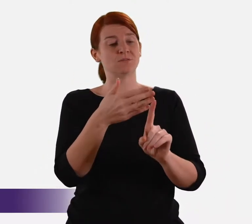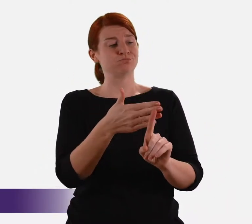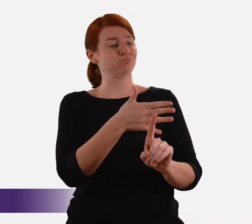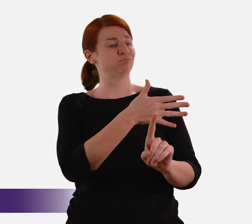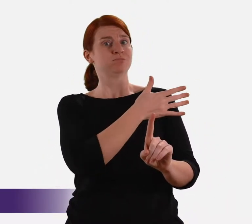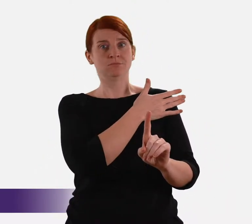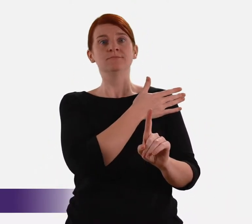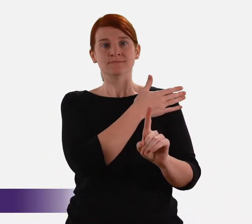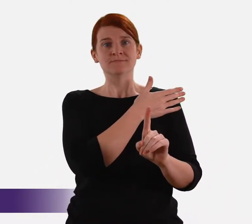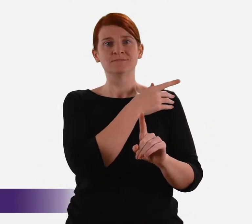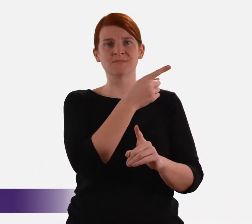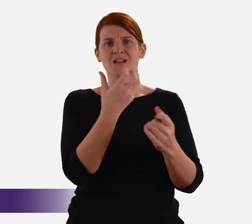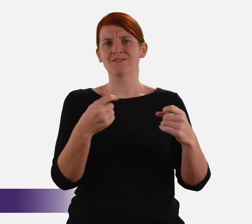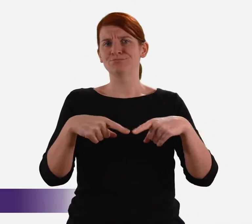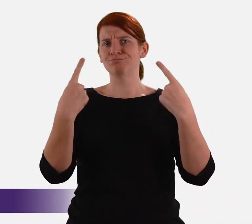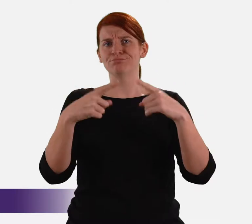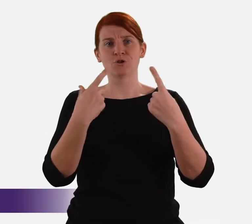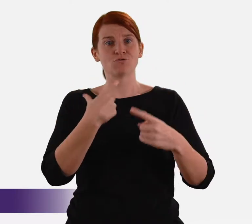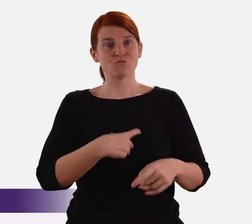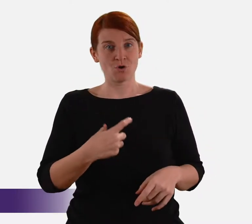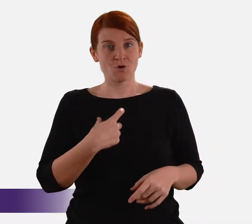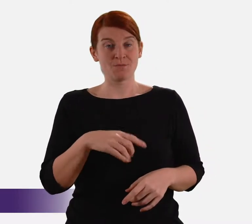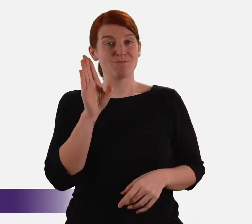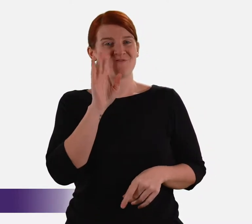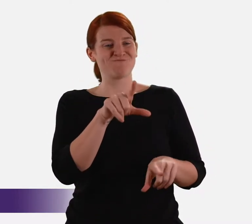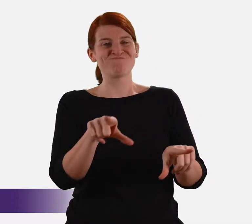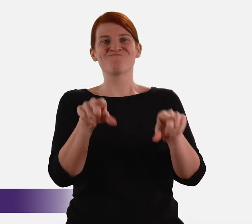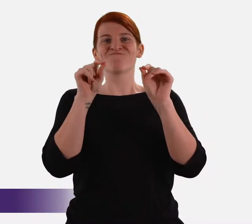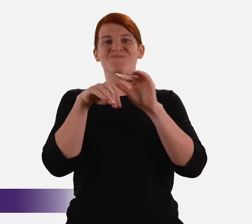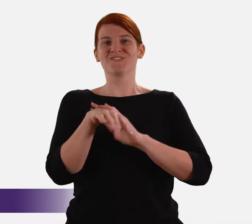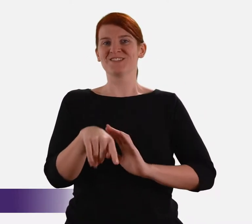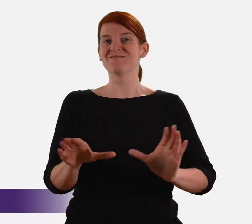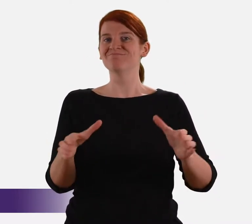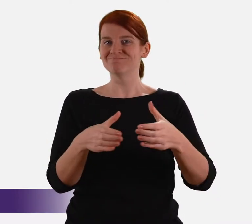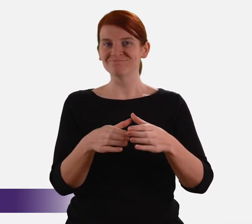also in many roles prior to his appointment to that Commission.